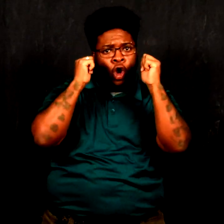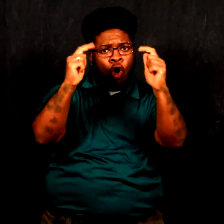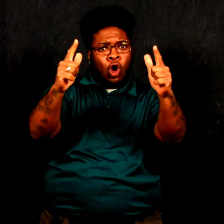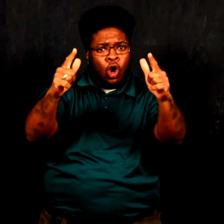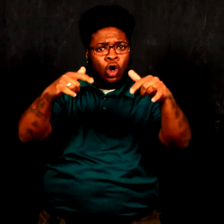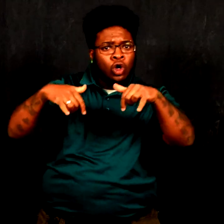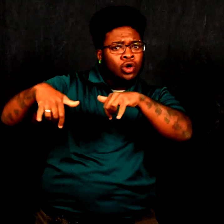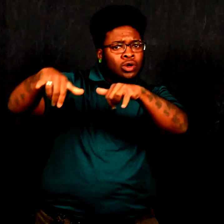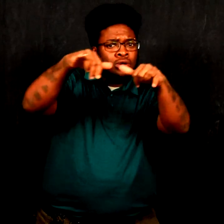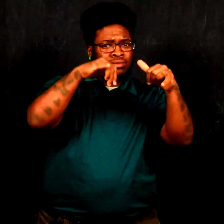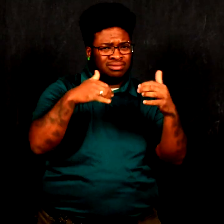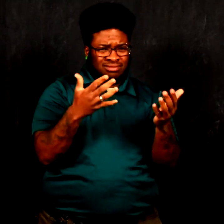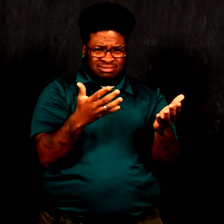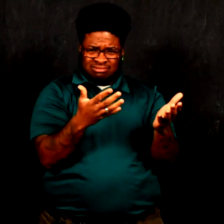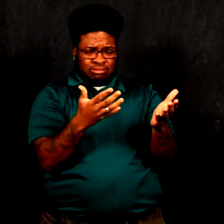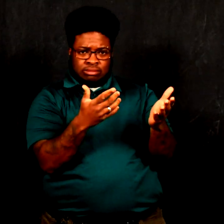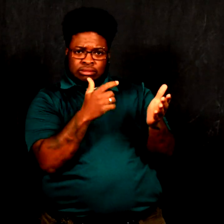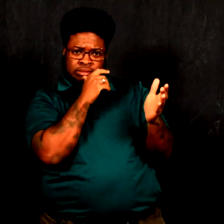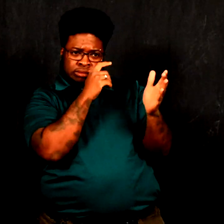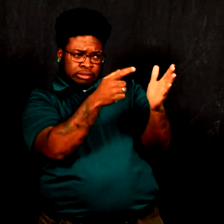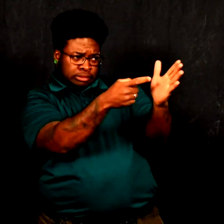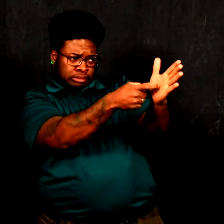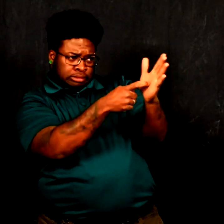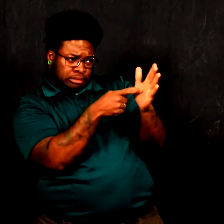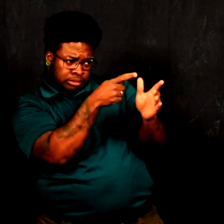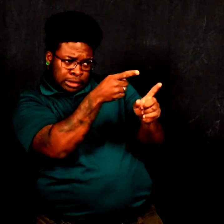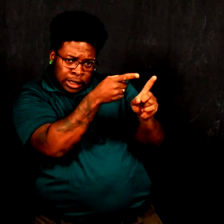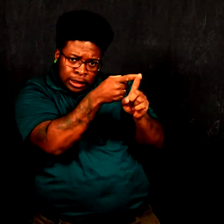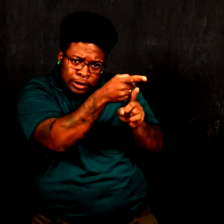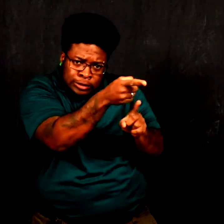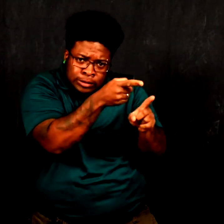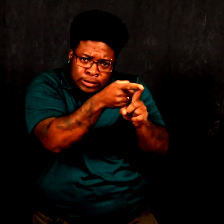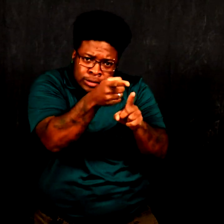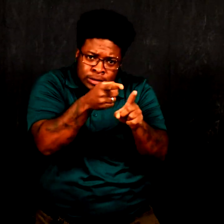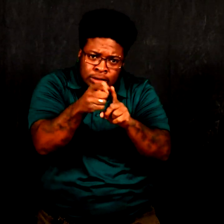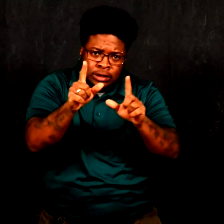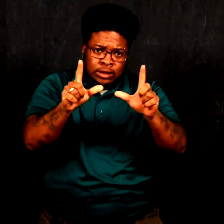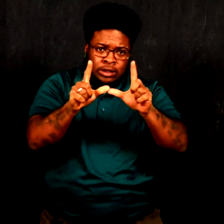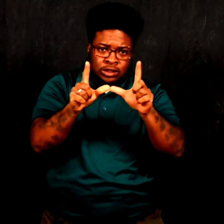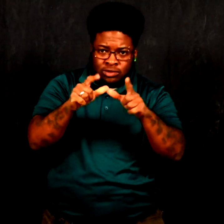is one size fits all- it doesn’t require a specialized license